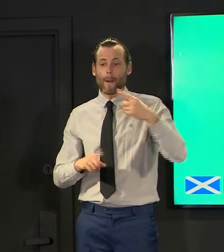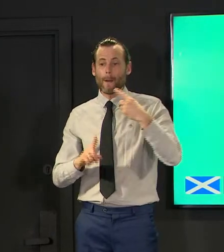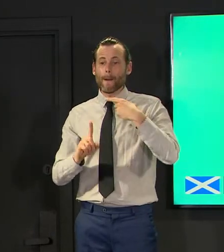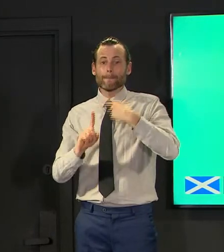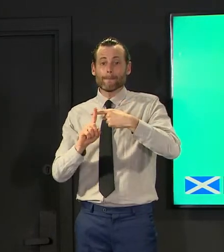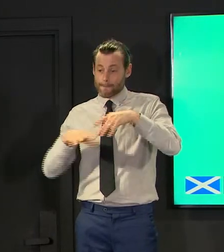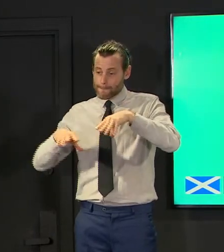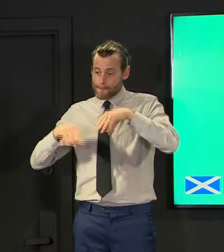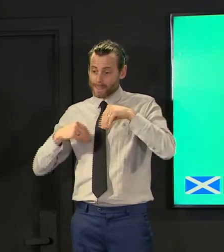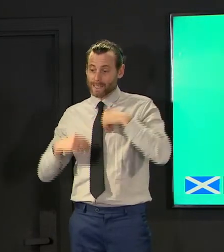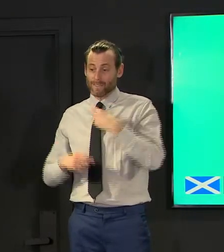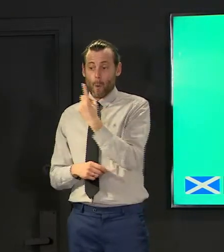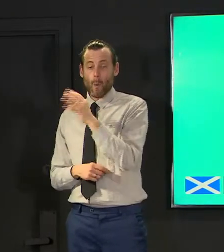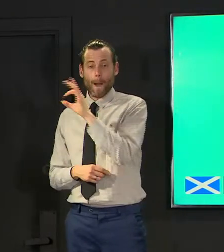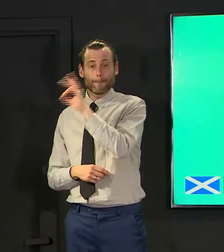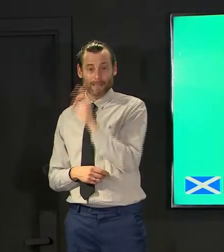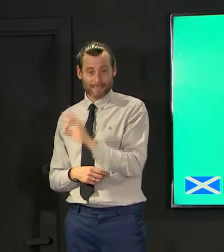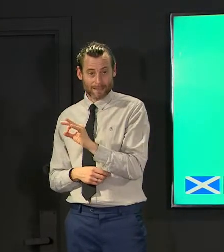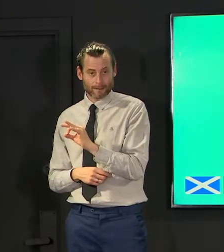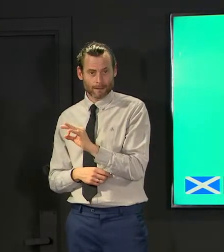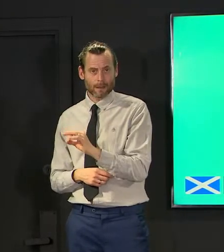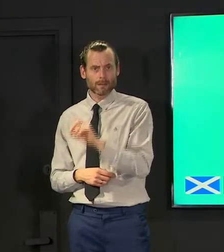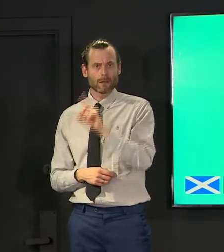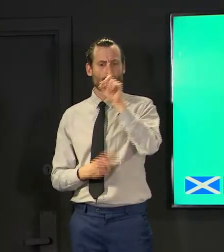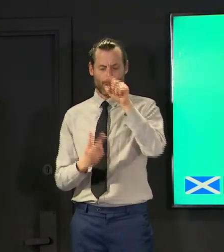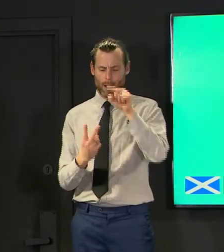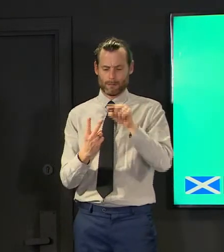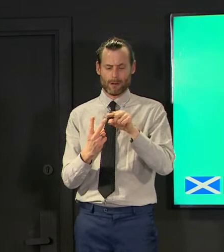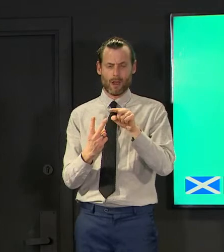then you're still in trouble so you have to add all those things together and that's the advice